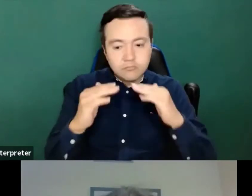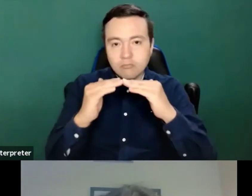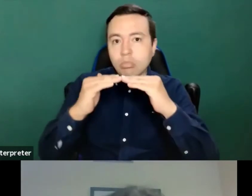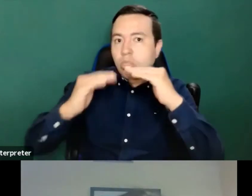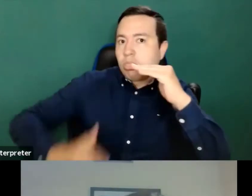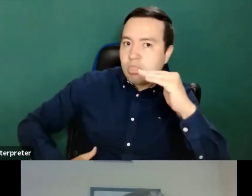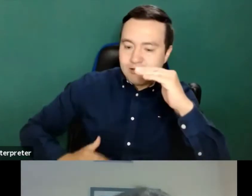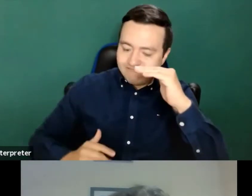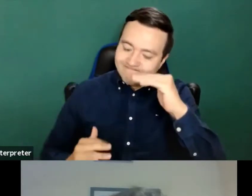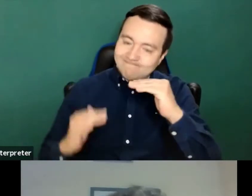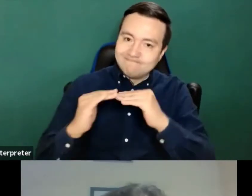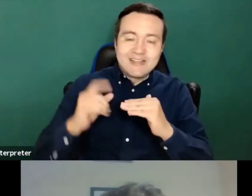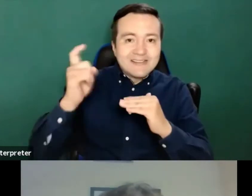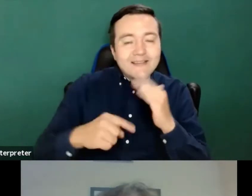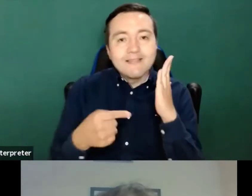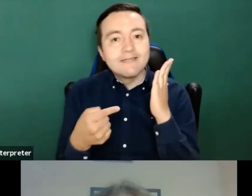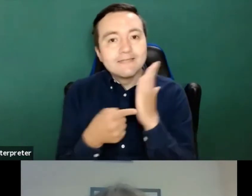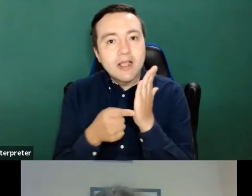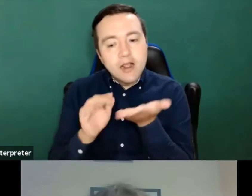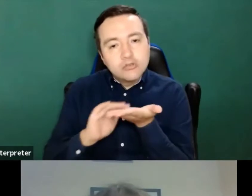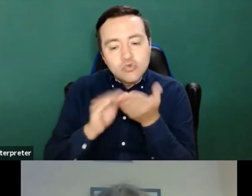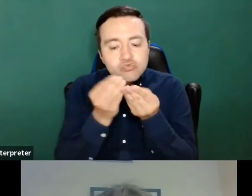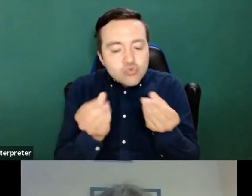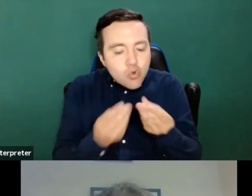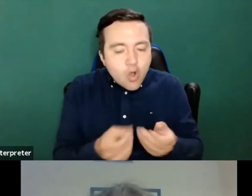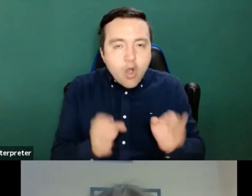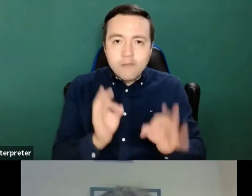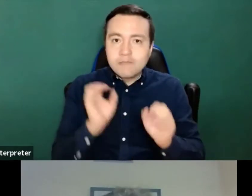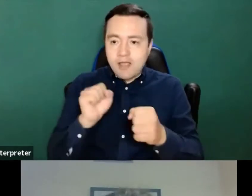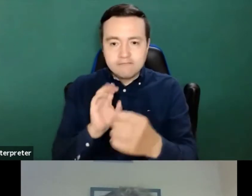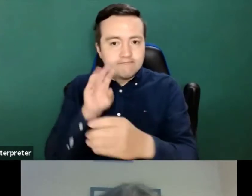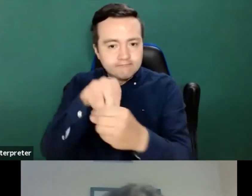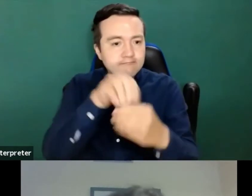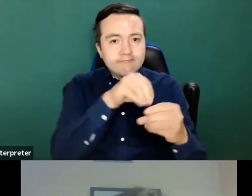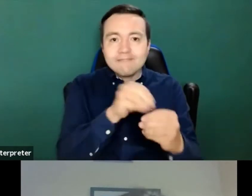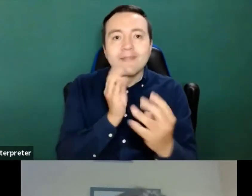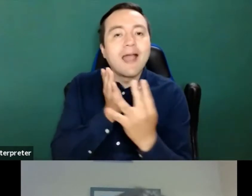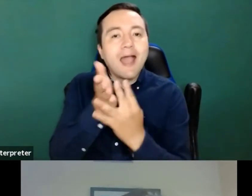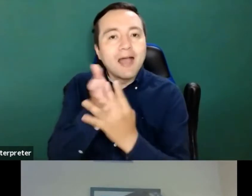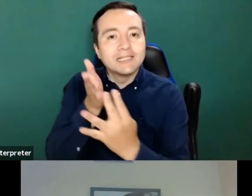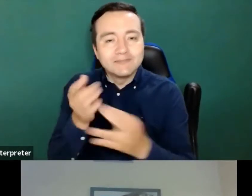I mean, all it takes to make universal accessibility real from the very beginning.